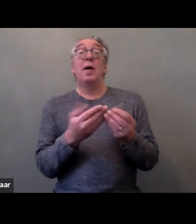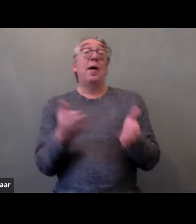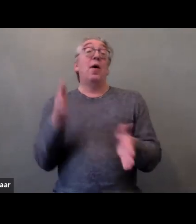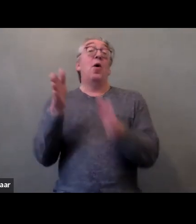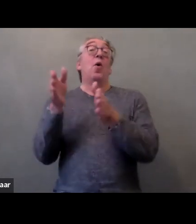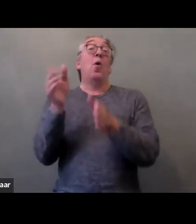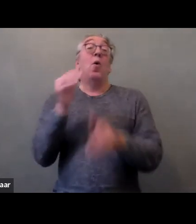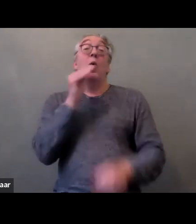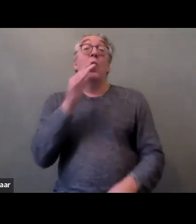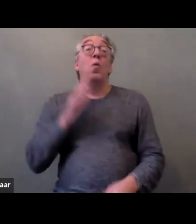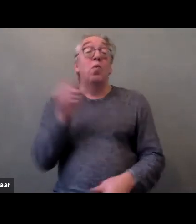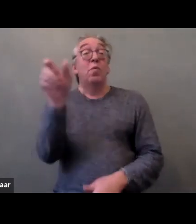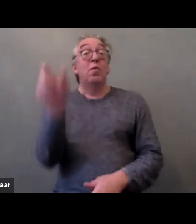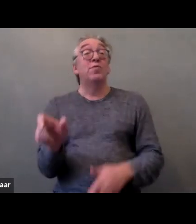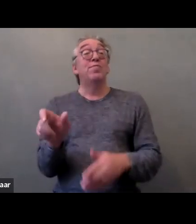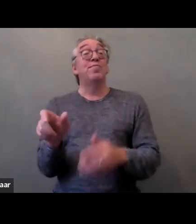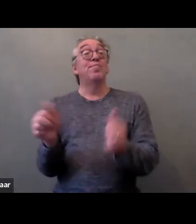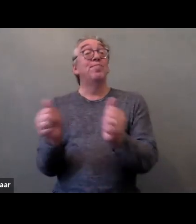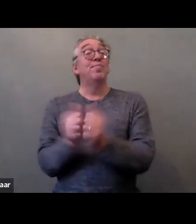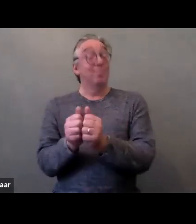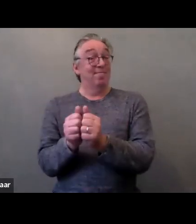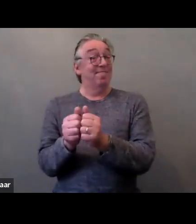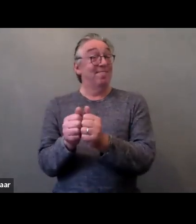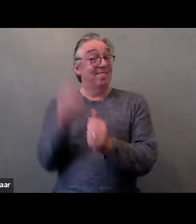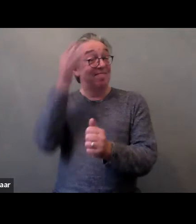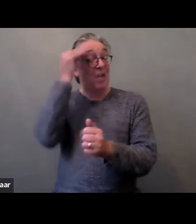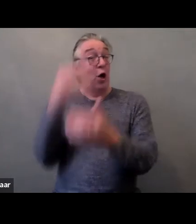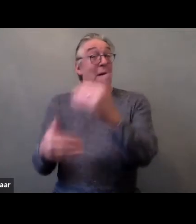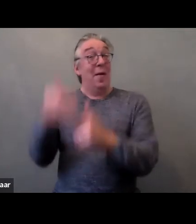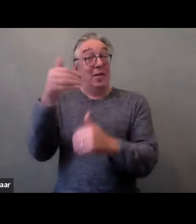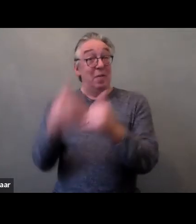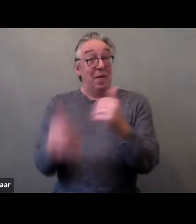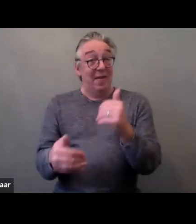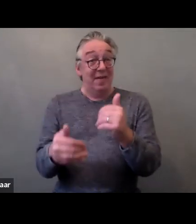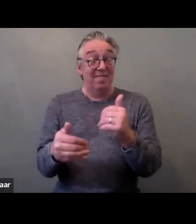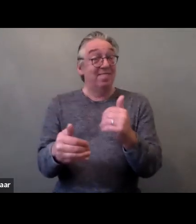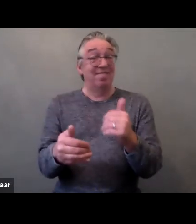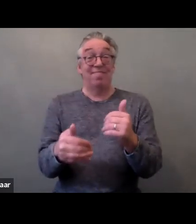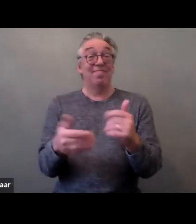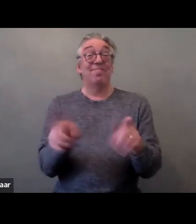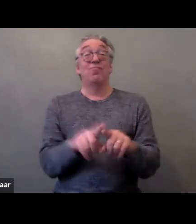from violence most depends on someone else's goodwill and humanity, and that should not be so.